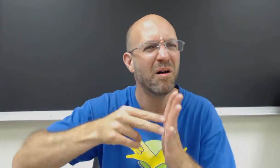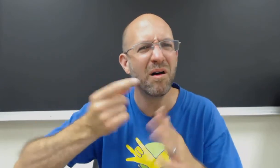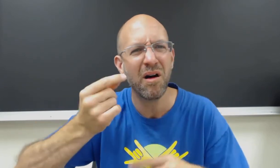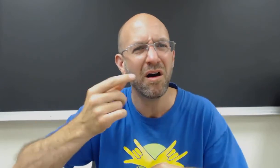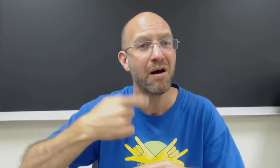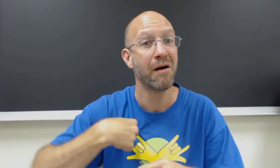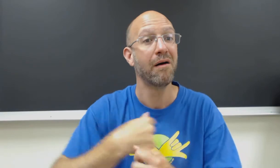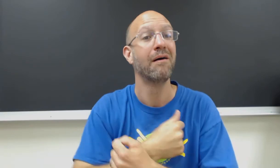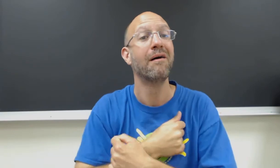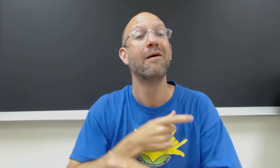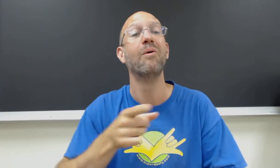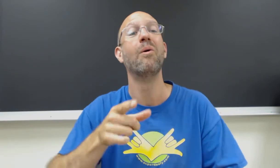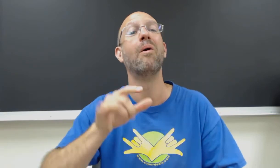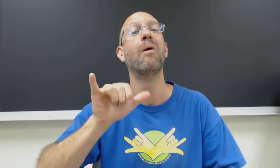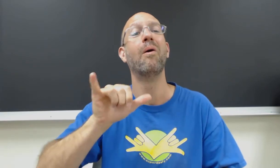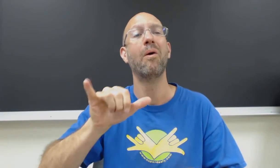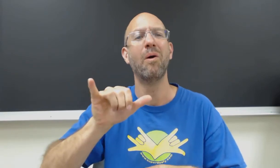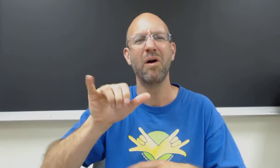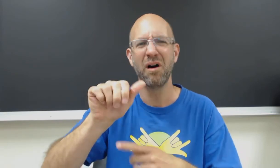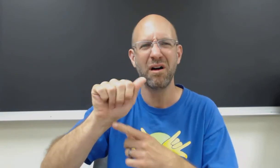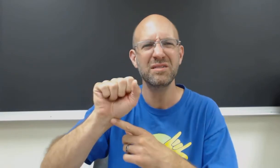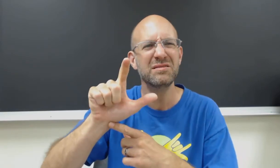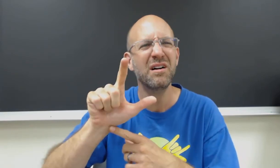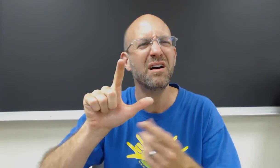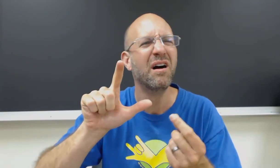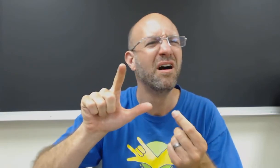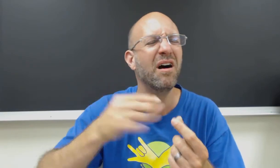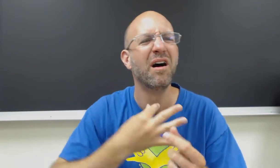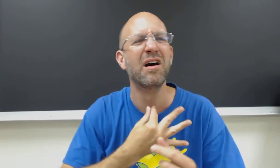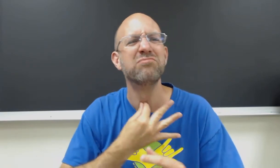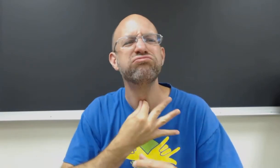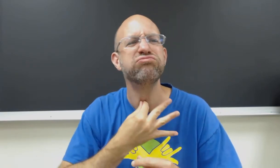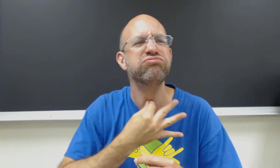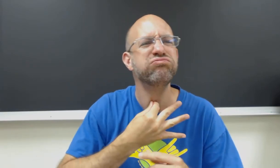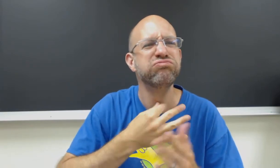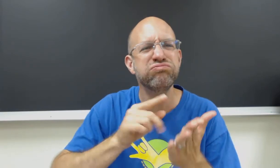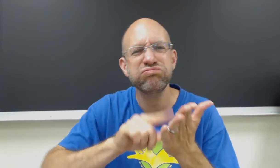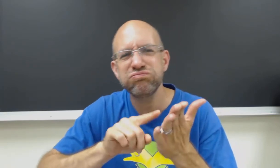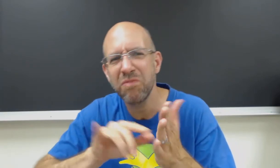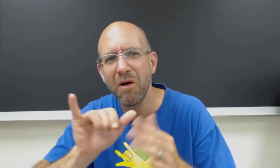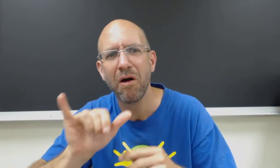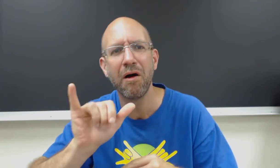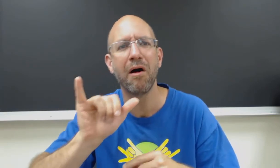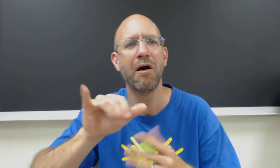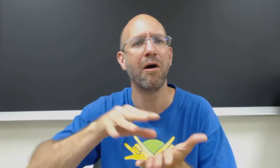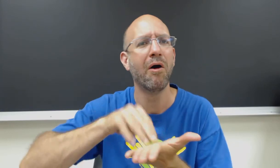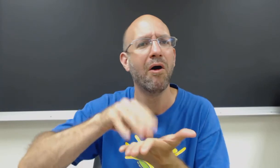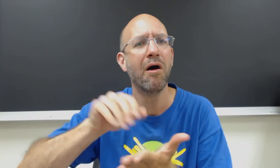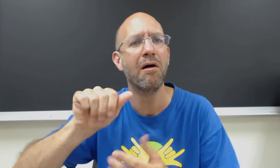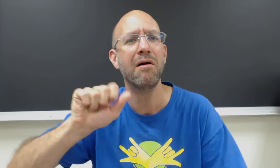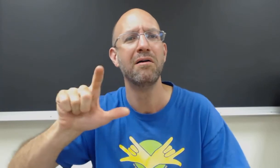They would see that it means I Love You. Their curiosity would lead them to learn more about ASL.